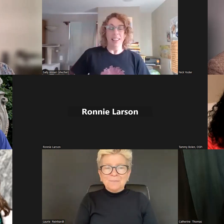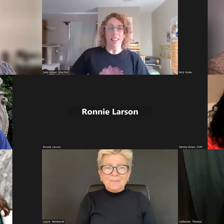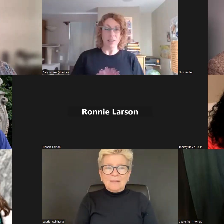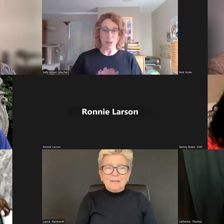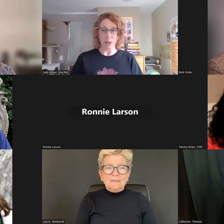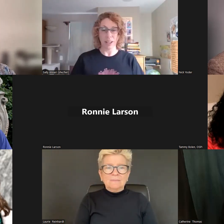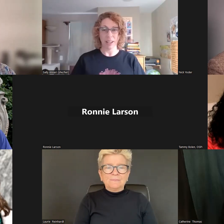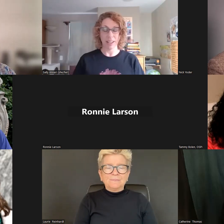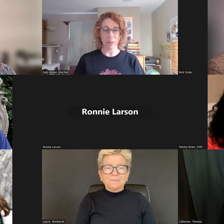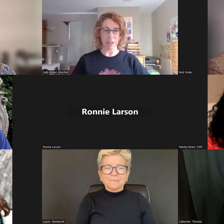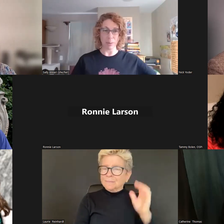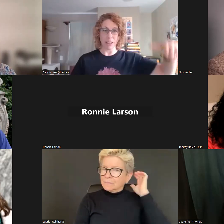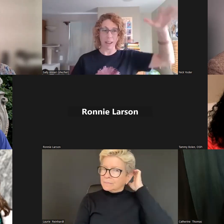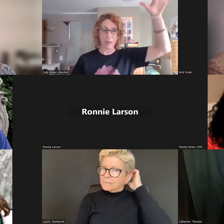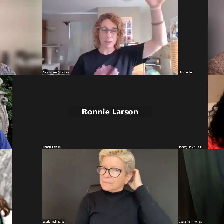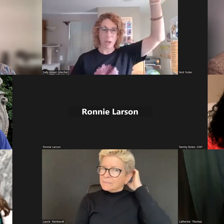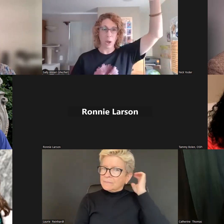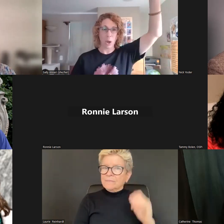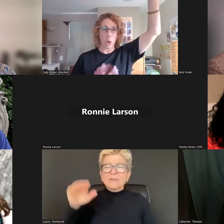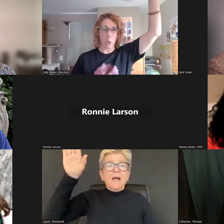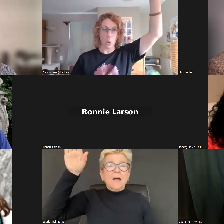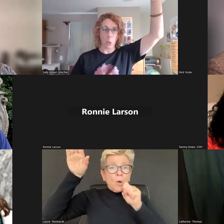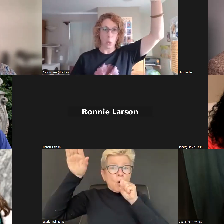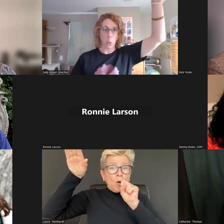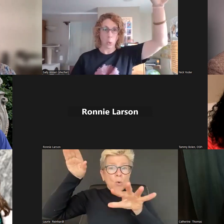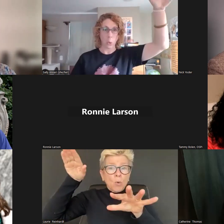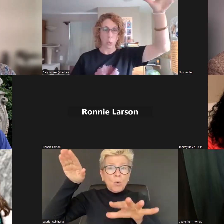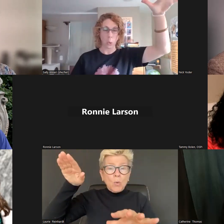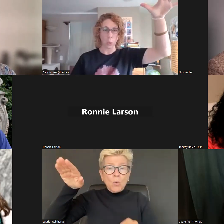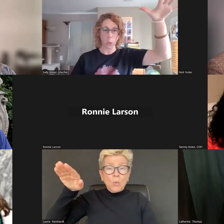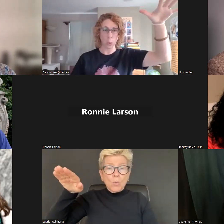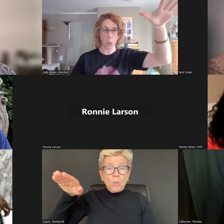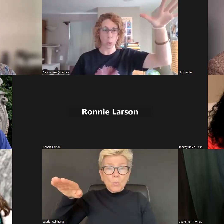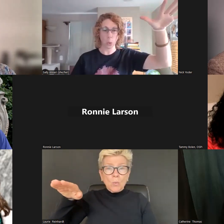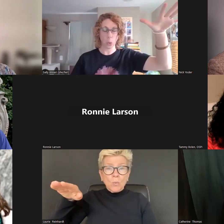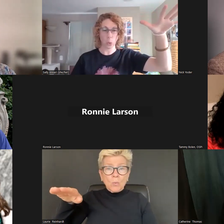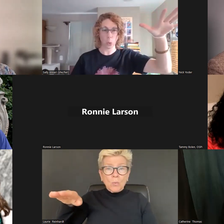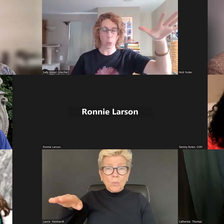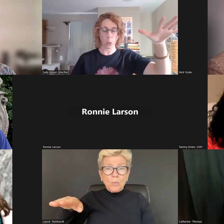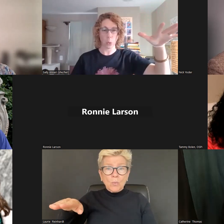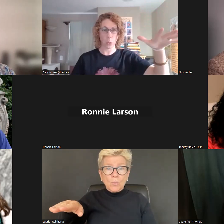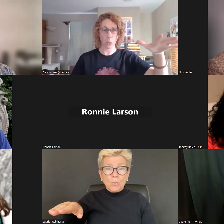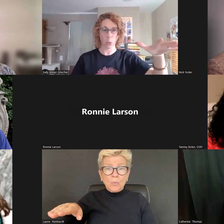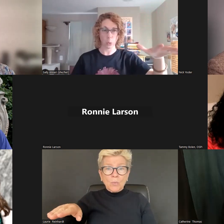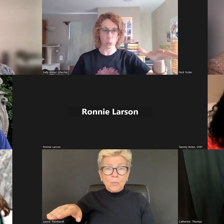And then I will raise my hand that's the in. And then I'll hold and then I will go out.